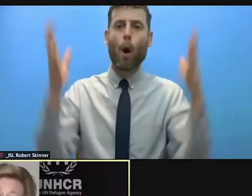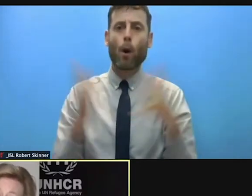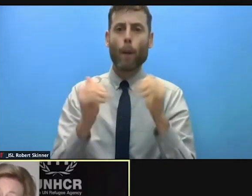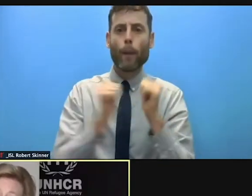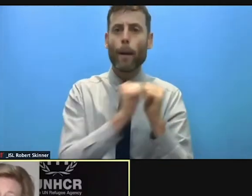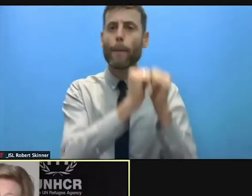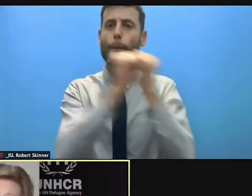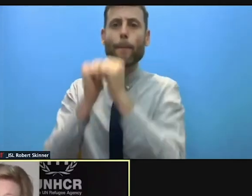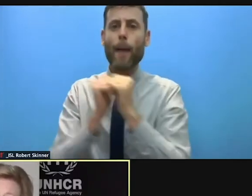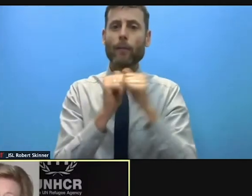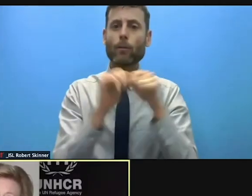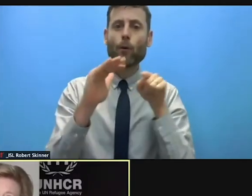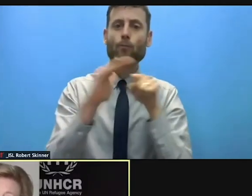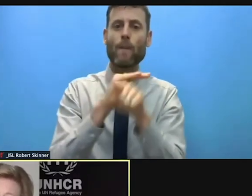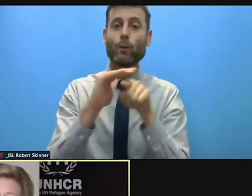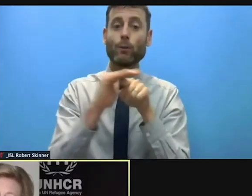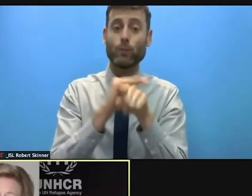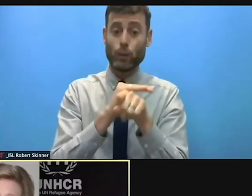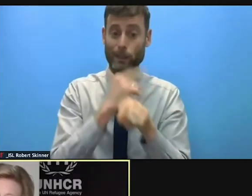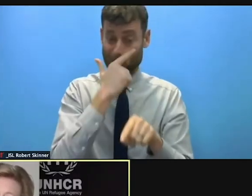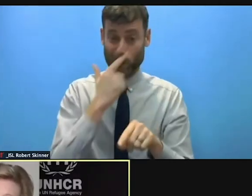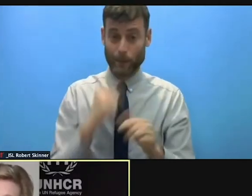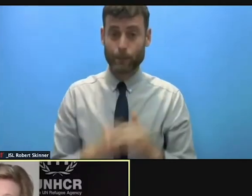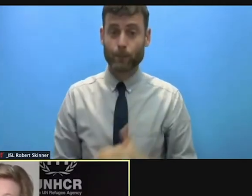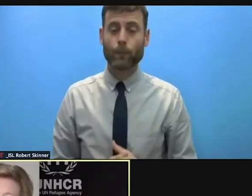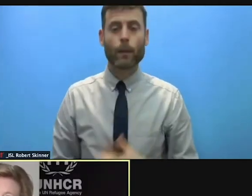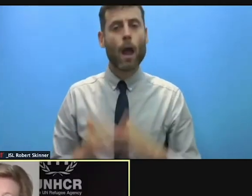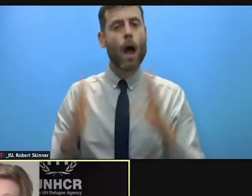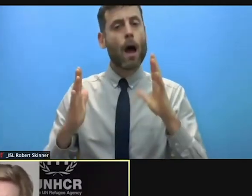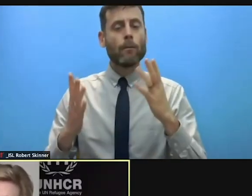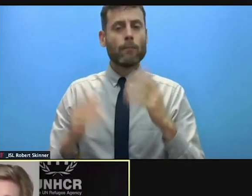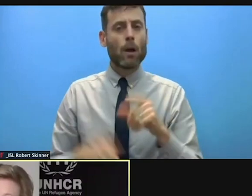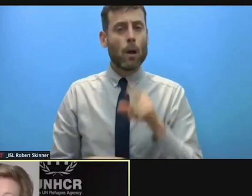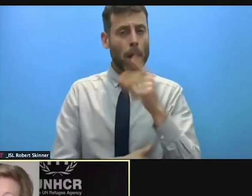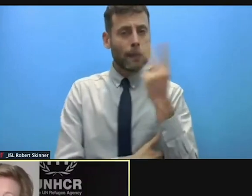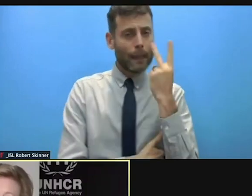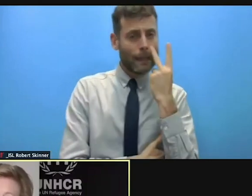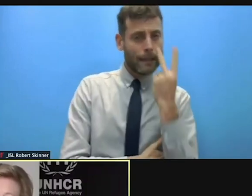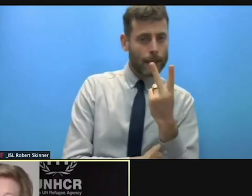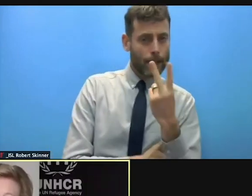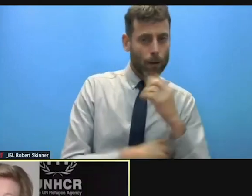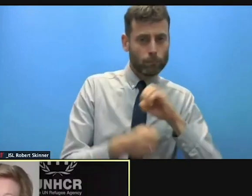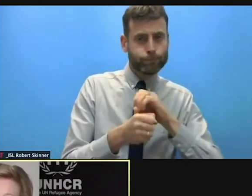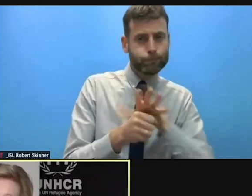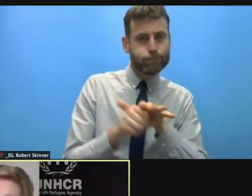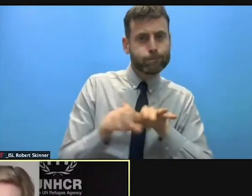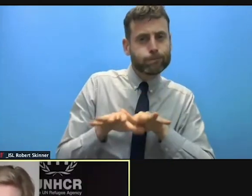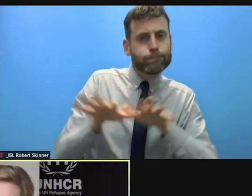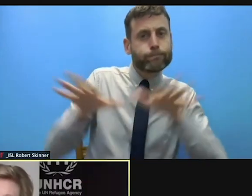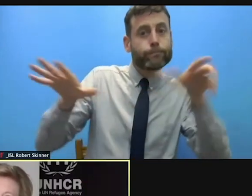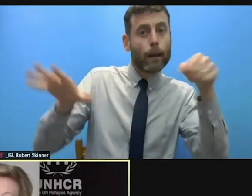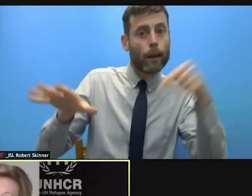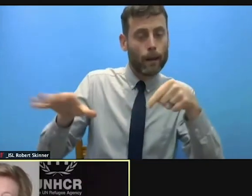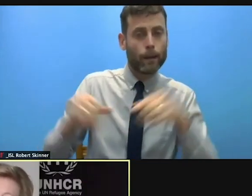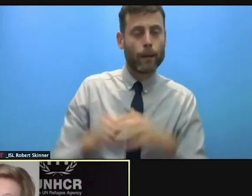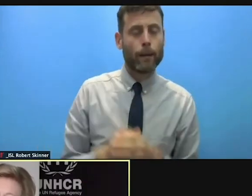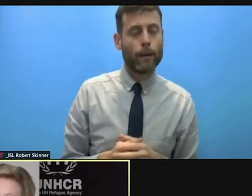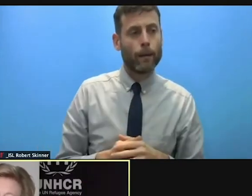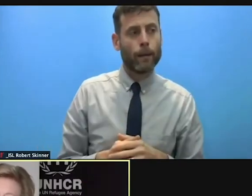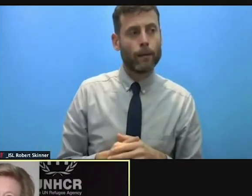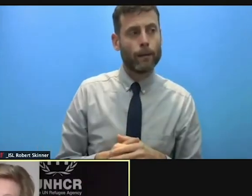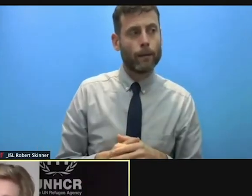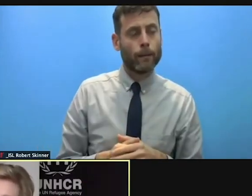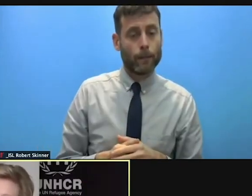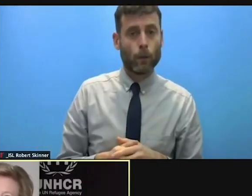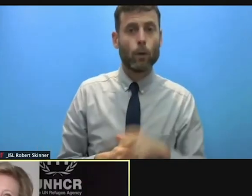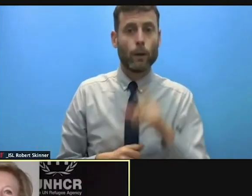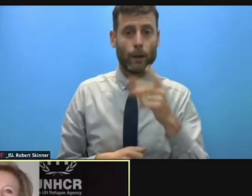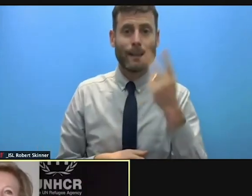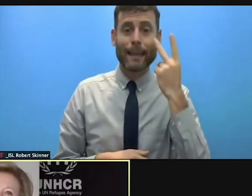What I would suggest is COVID has a in a shown the value of the principle of compacts that is